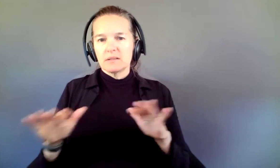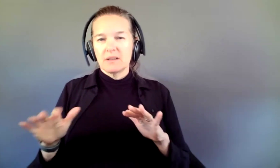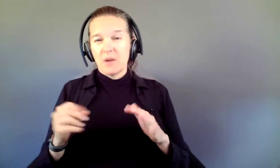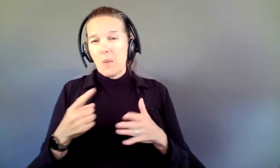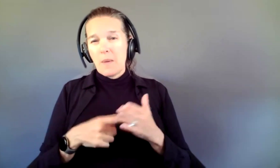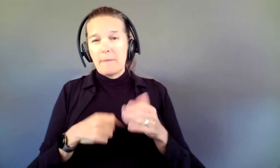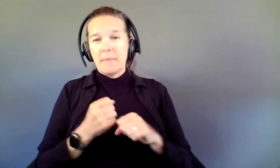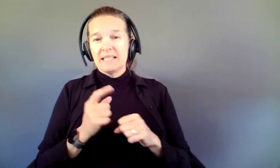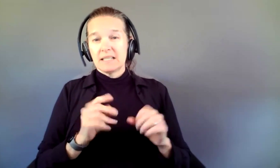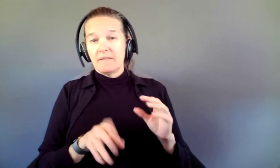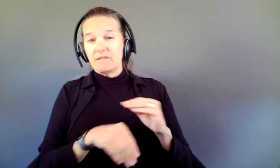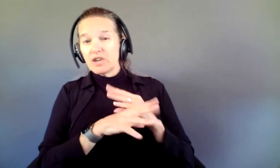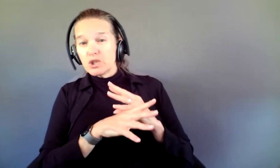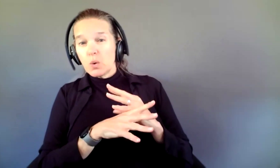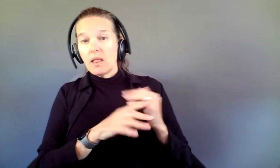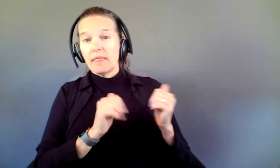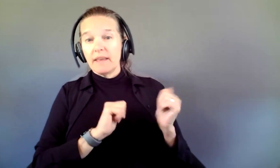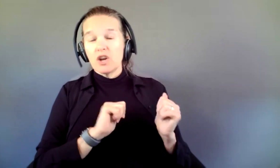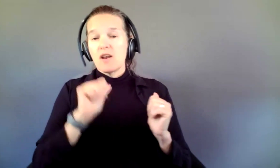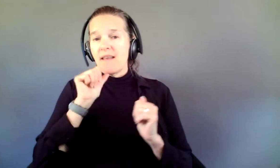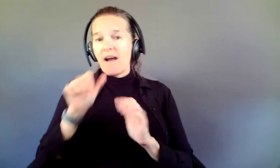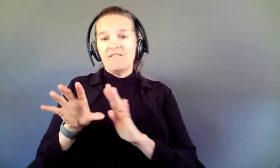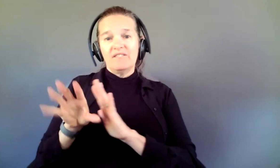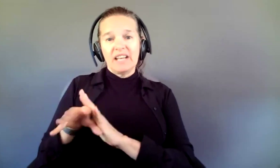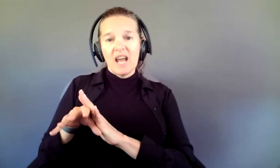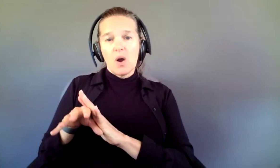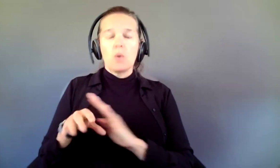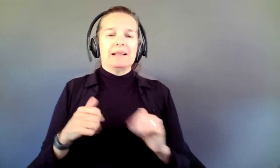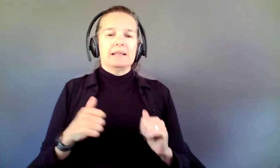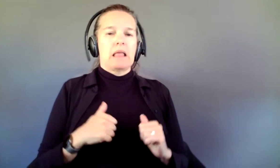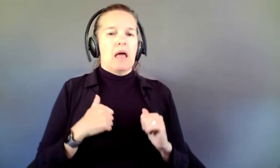theater and not a video recording, it's the live element, right. There must be something about